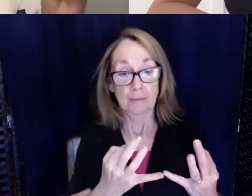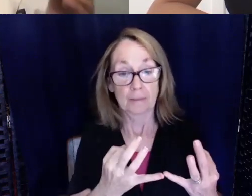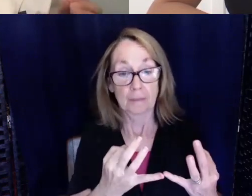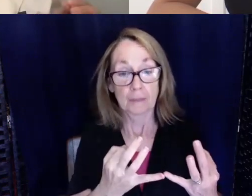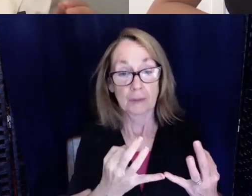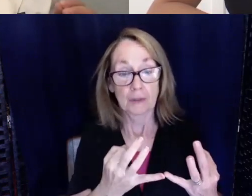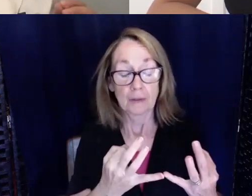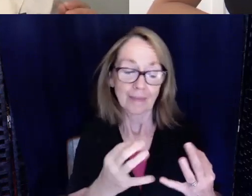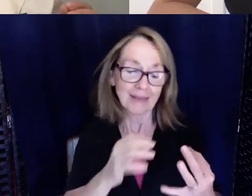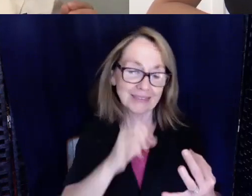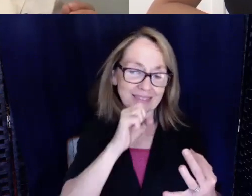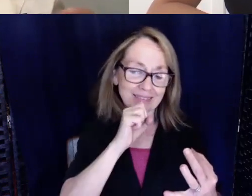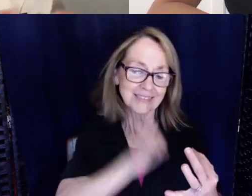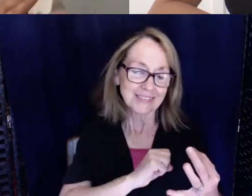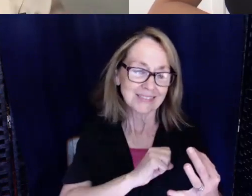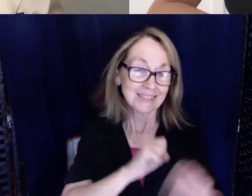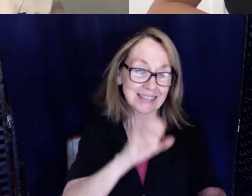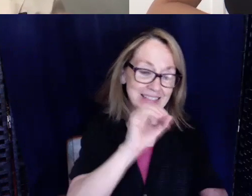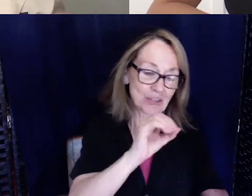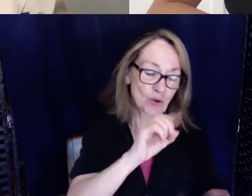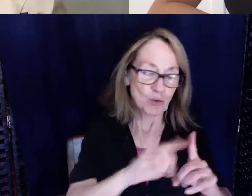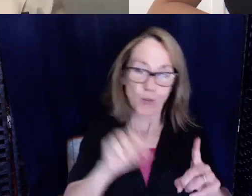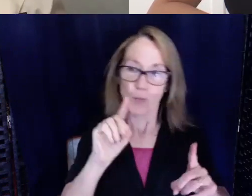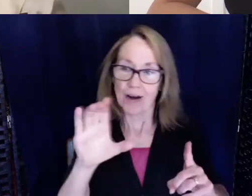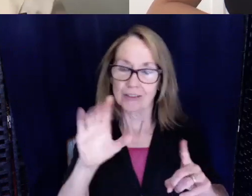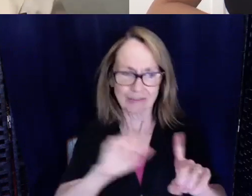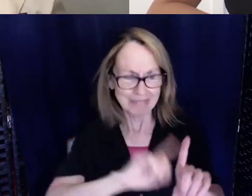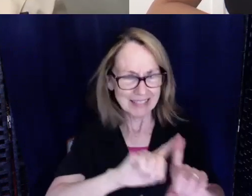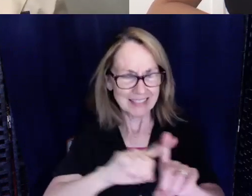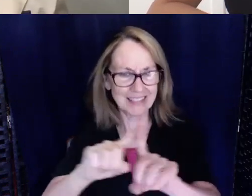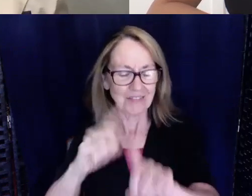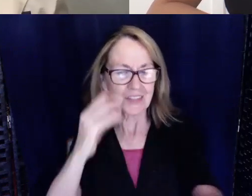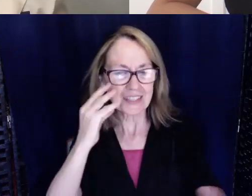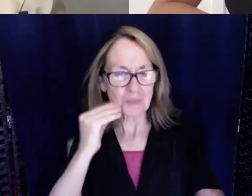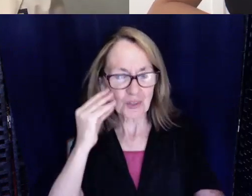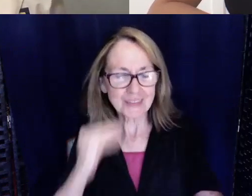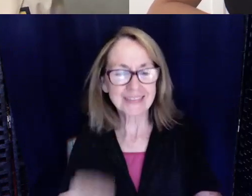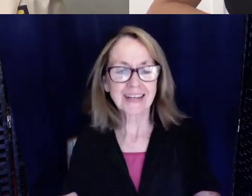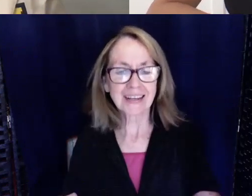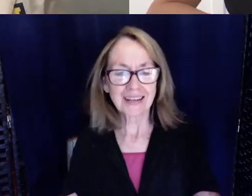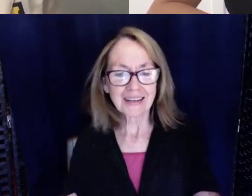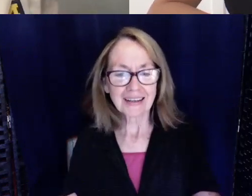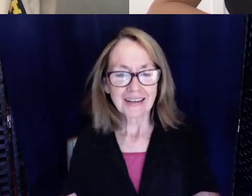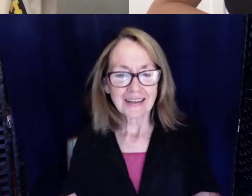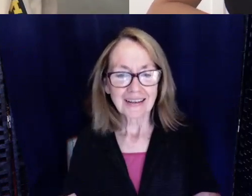to 100 so you get the experience of all the ages. If I just did pediatrics I would be stuck